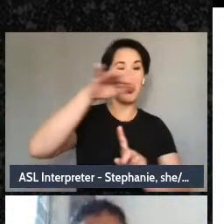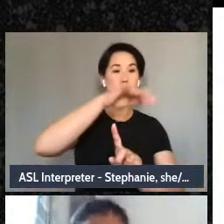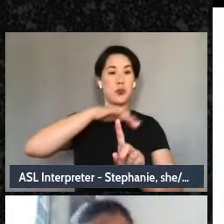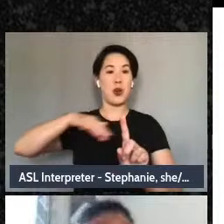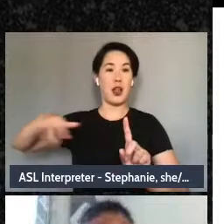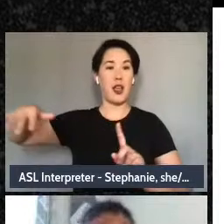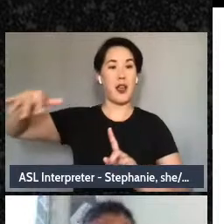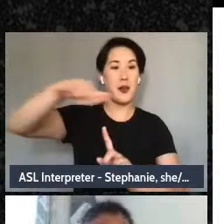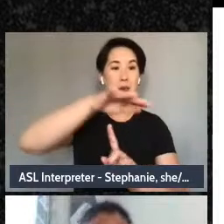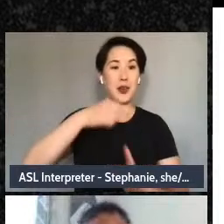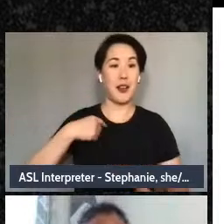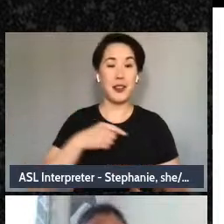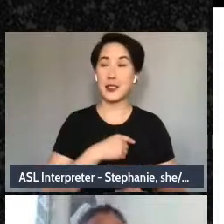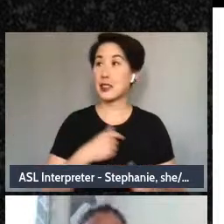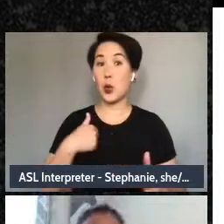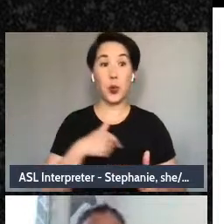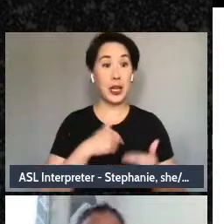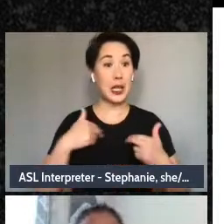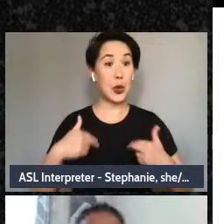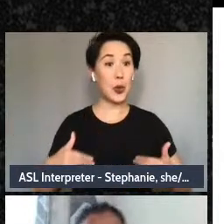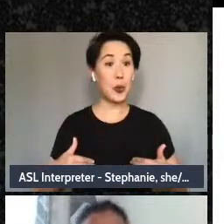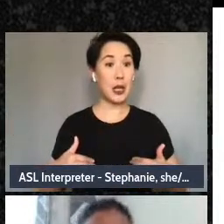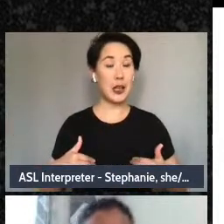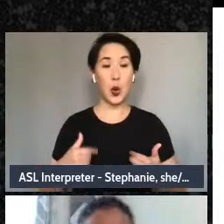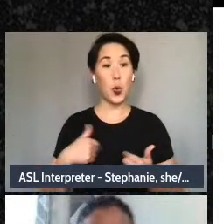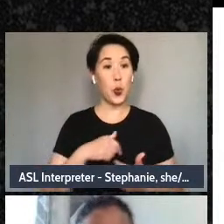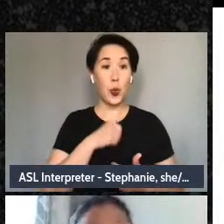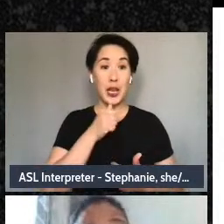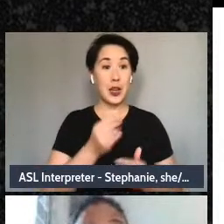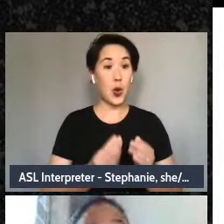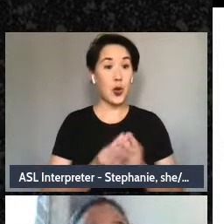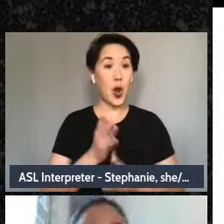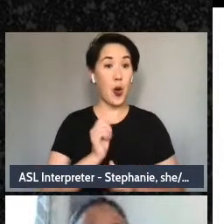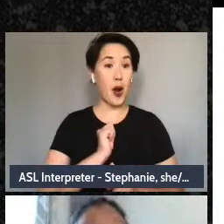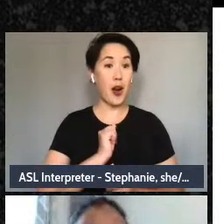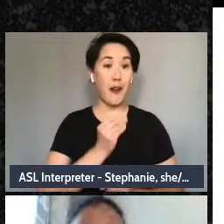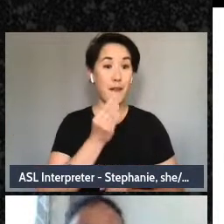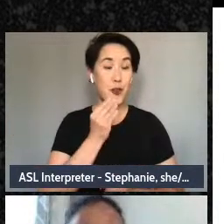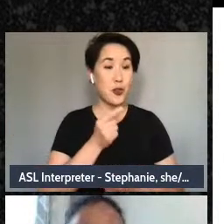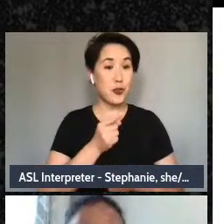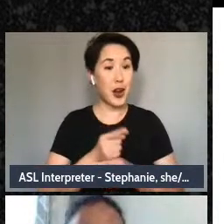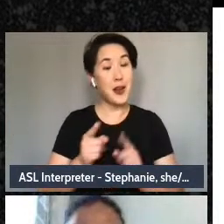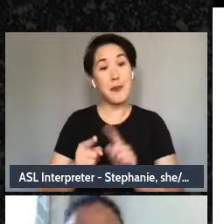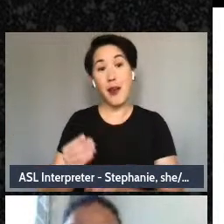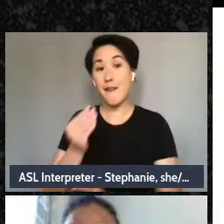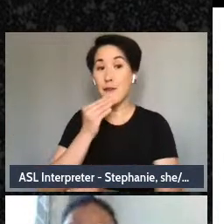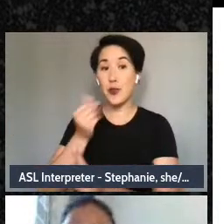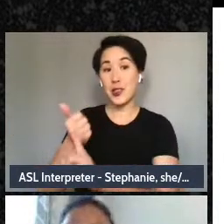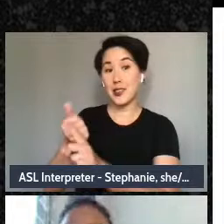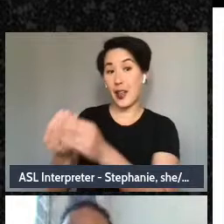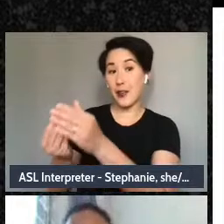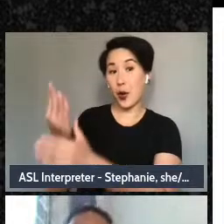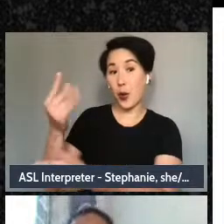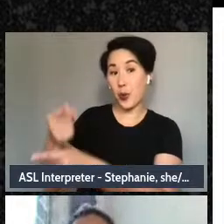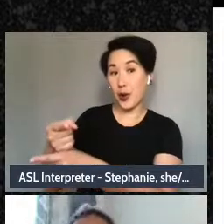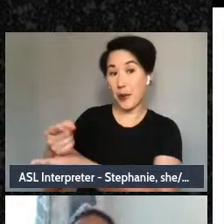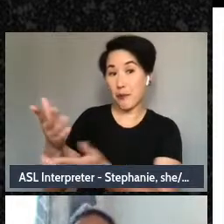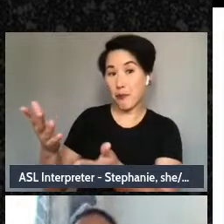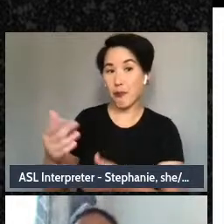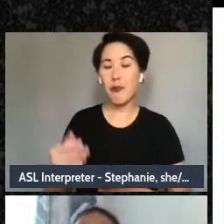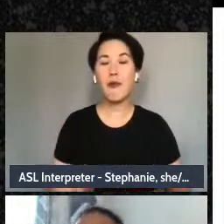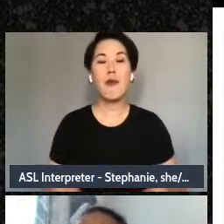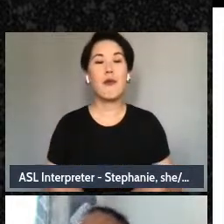We as humans - we don't grow food right but food knows how to grow, so we have the ways in which